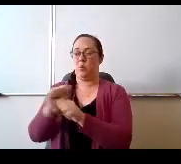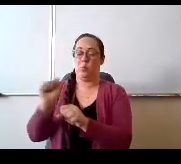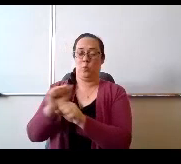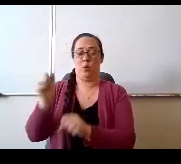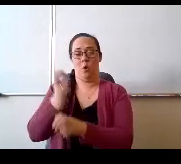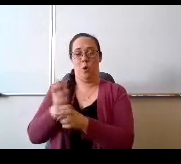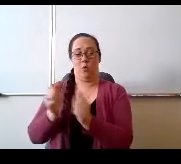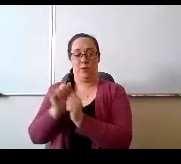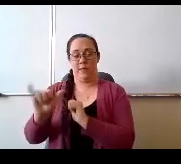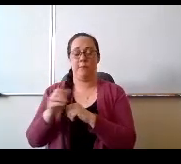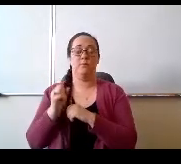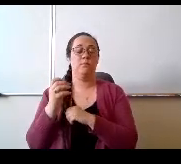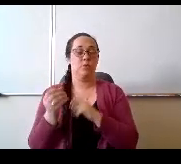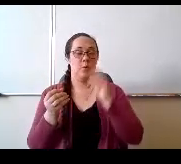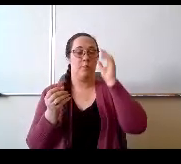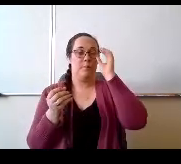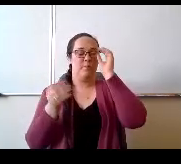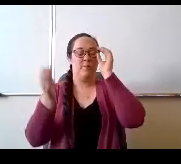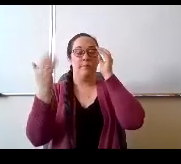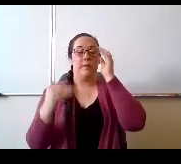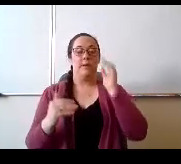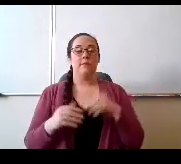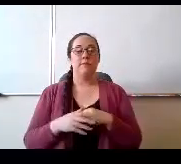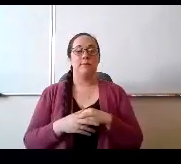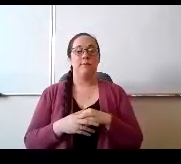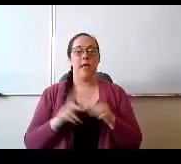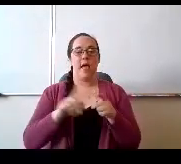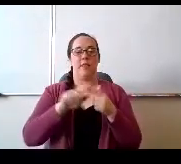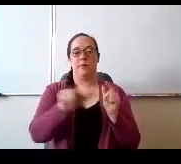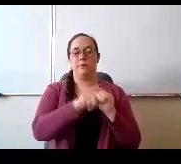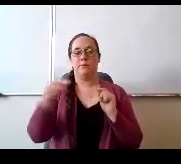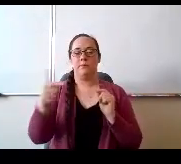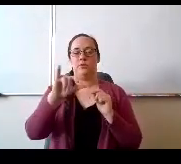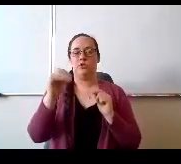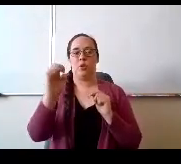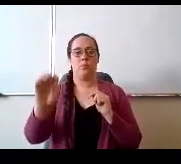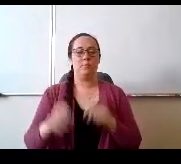So next slide please, I'm going to let Joe go.